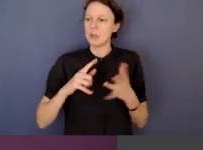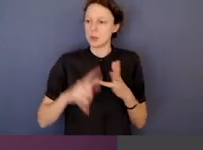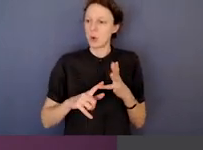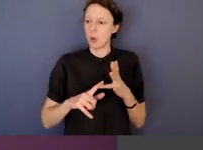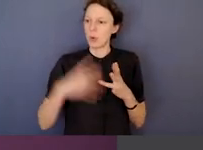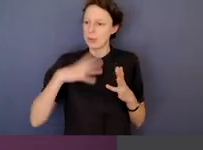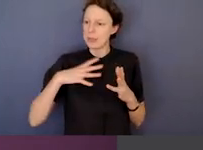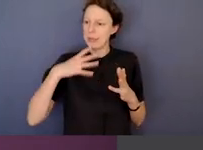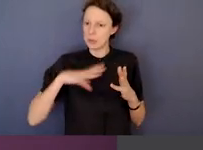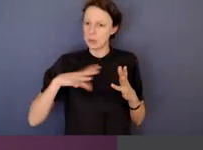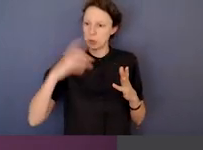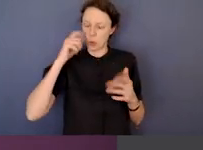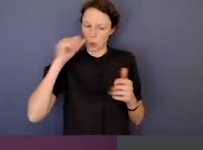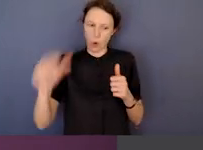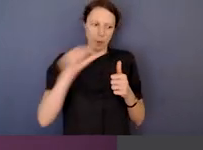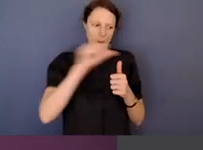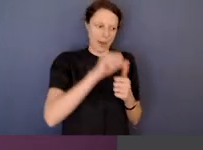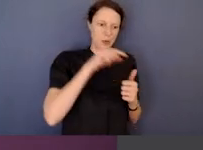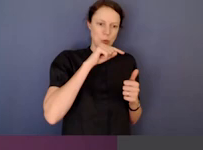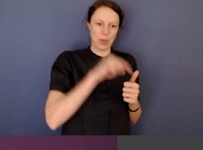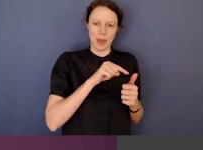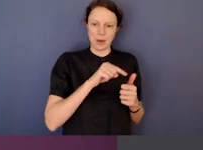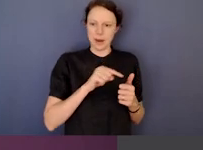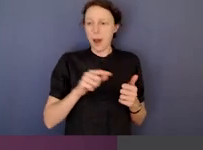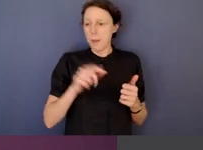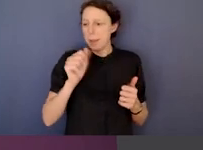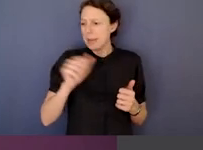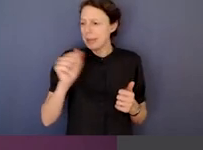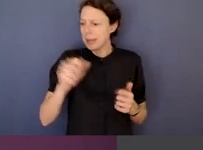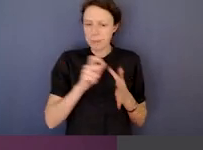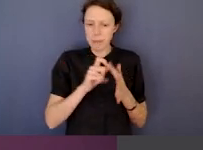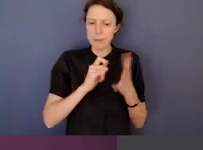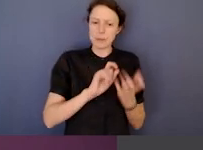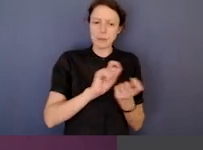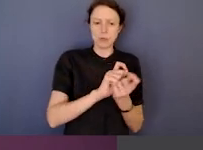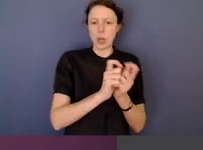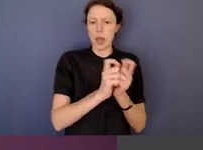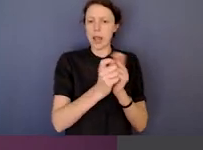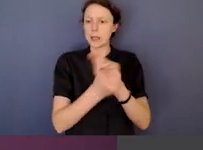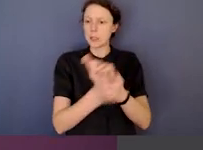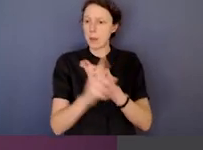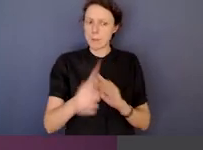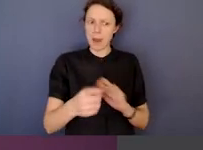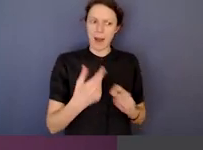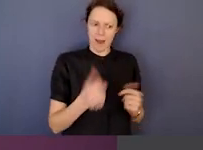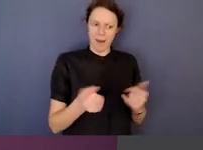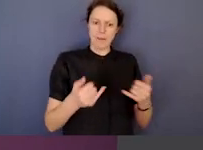the role of the public sector evolves, but it should not evolve beyond the boundaries that were